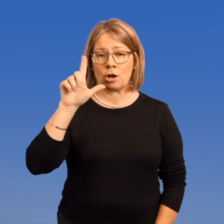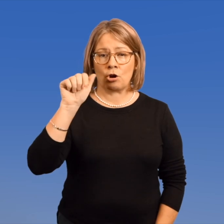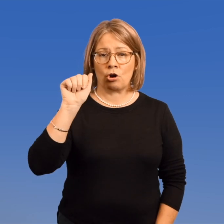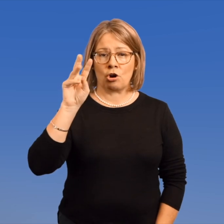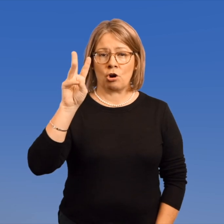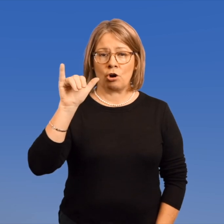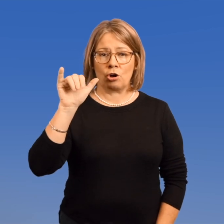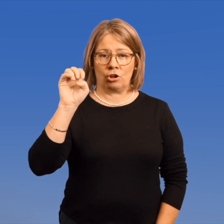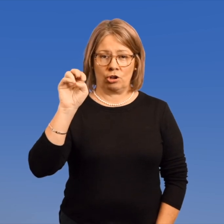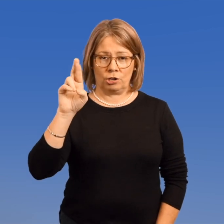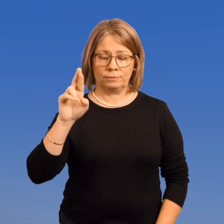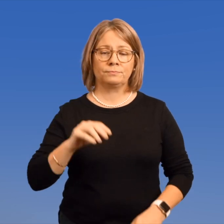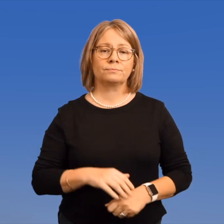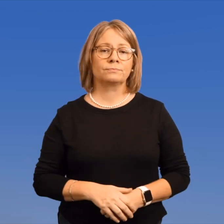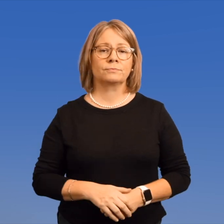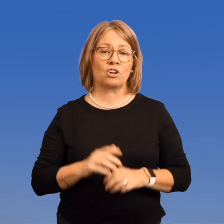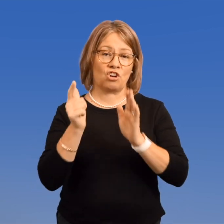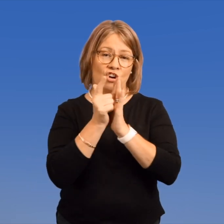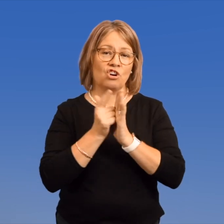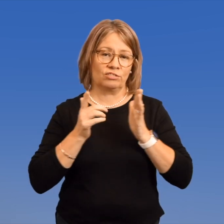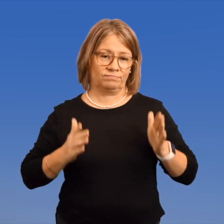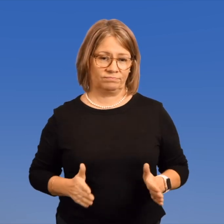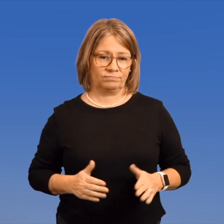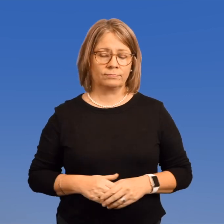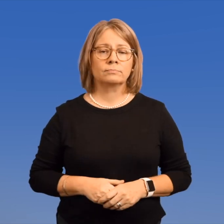Lawyer.